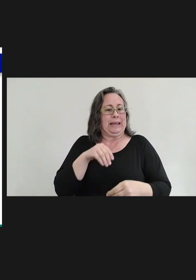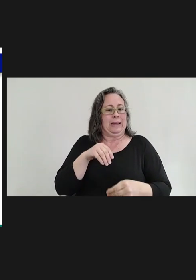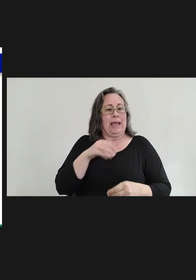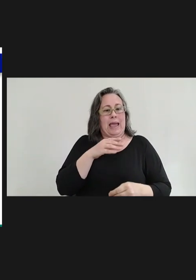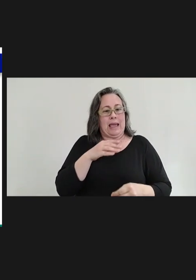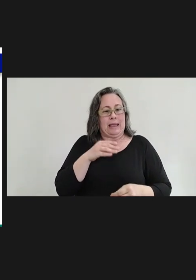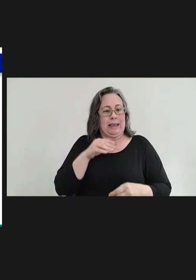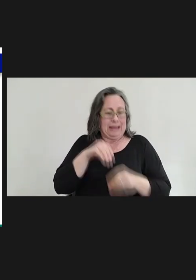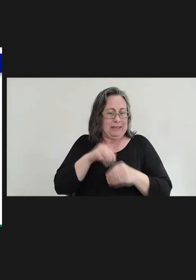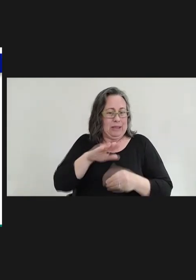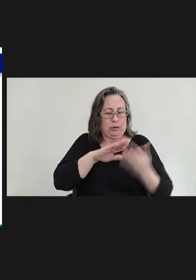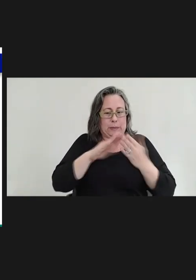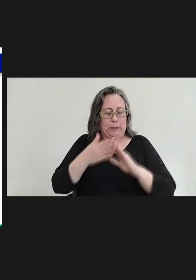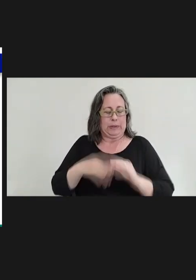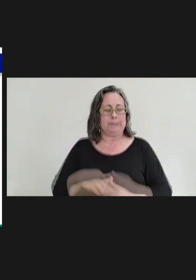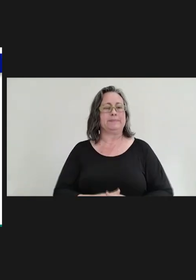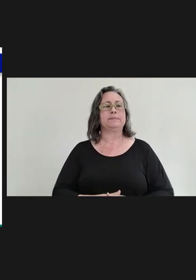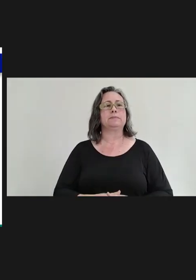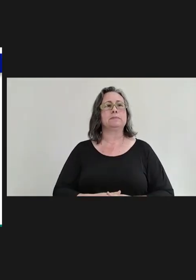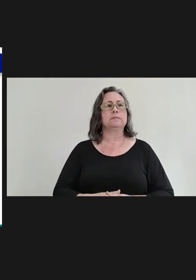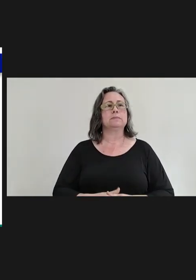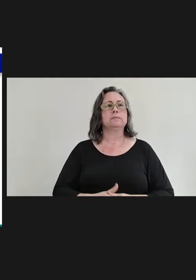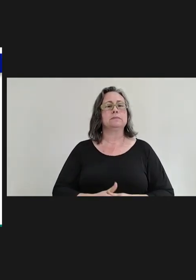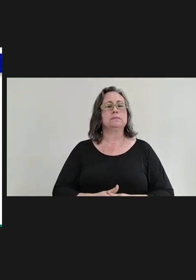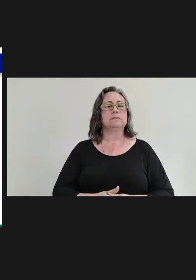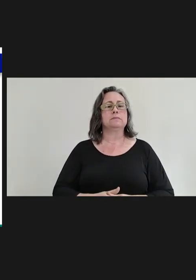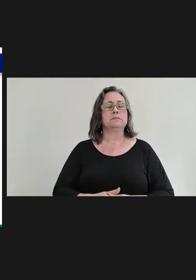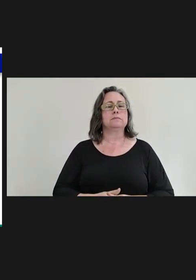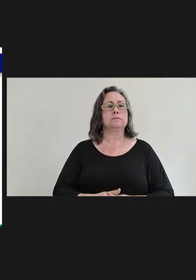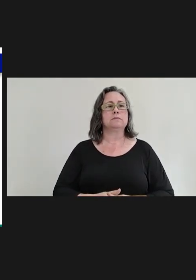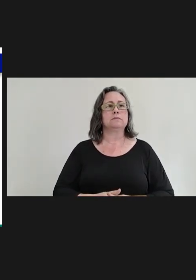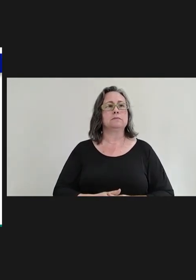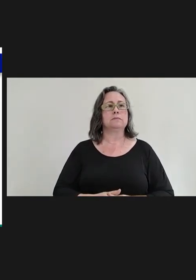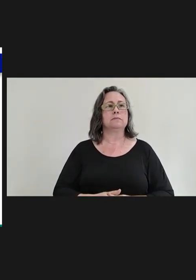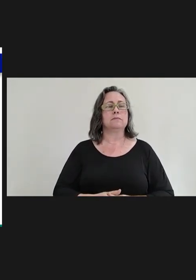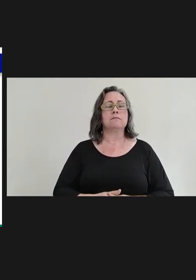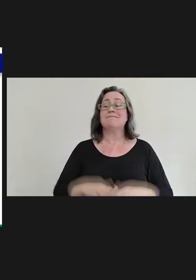We think that this hasn't been explicitly commented upon yet, but I think people